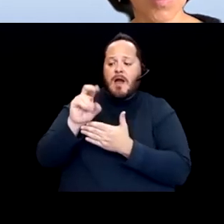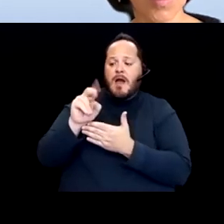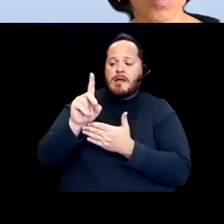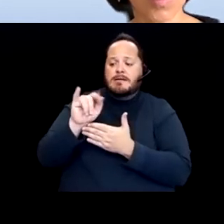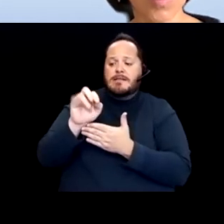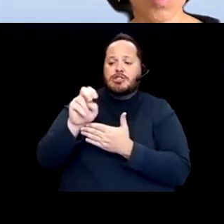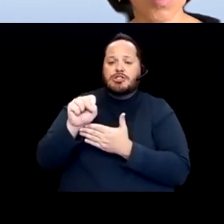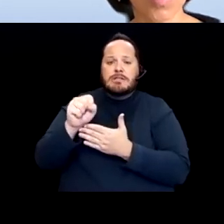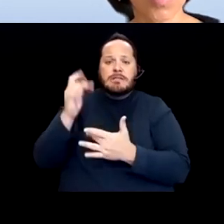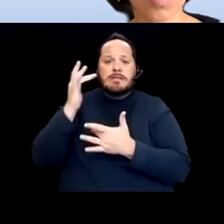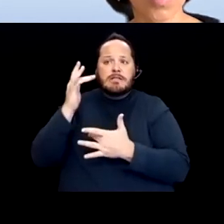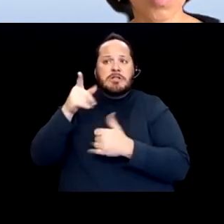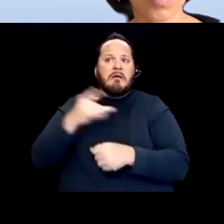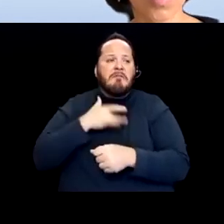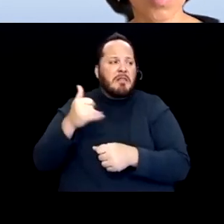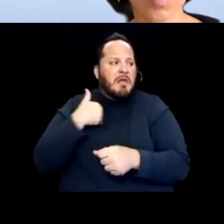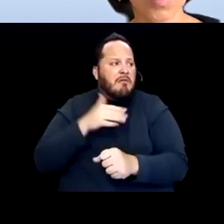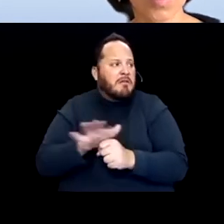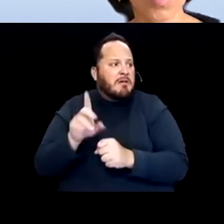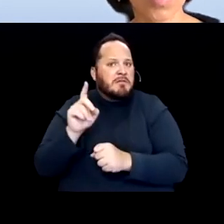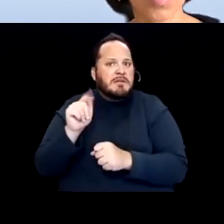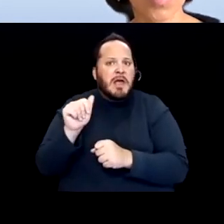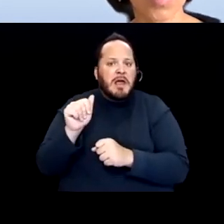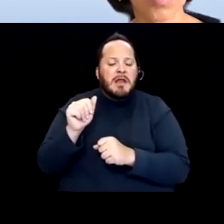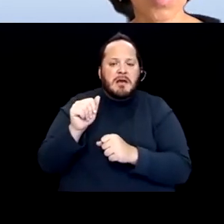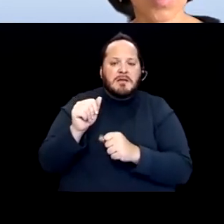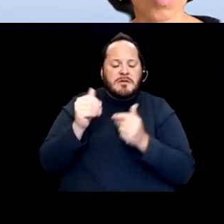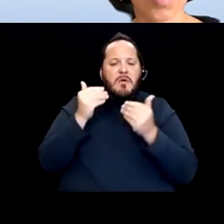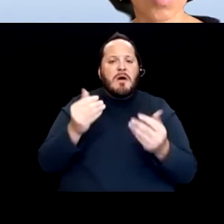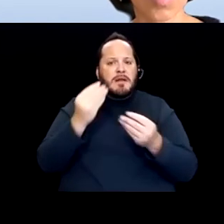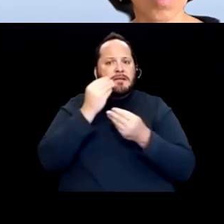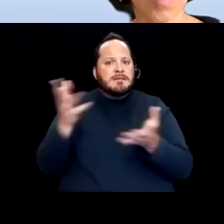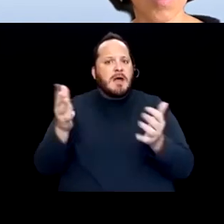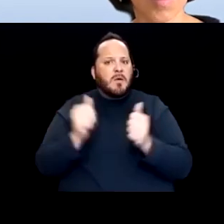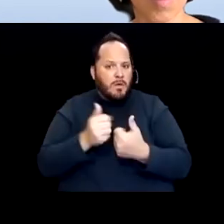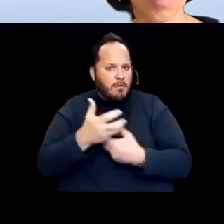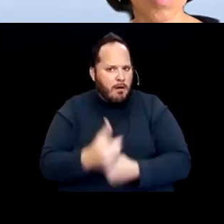like they had enough data to be able to say with some confidence, these conditions are more likely